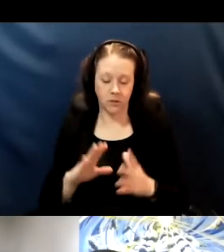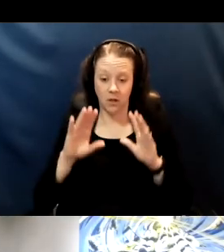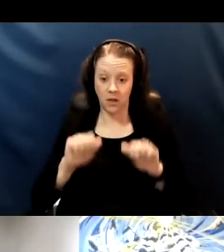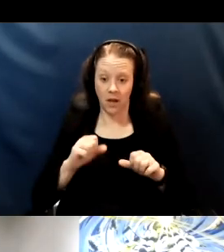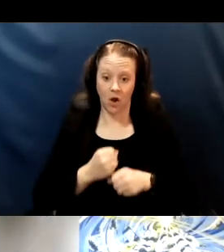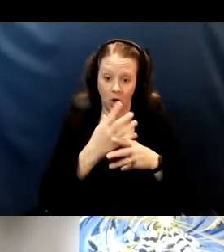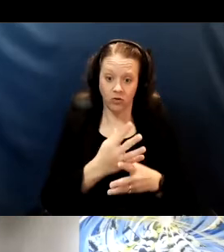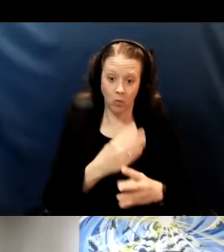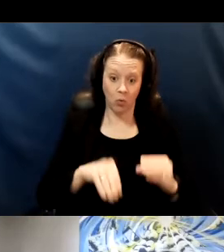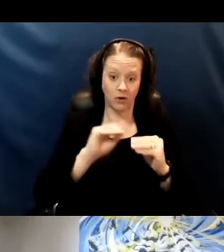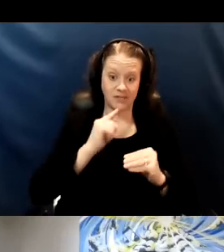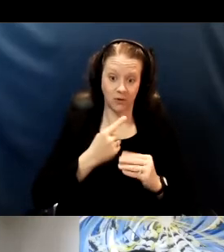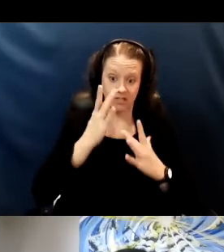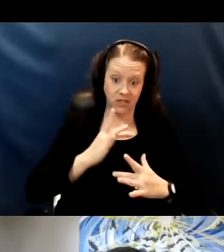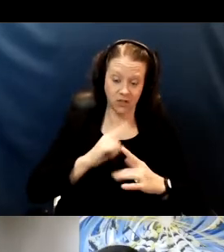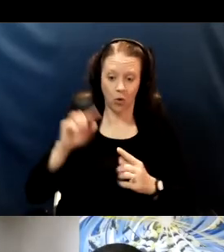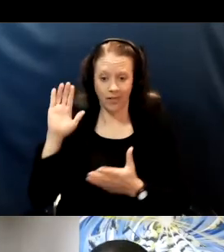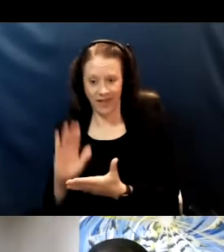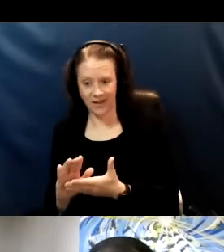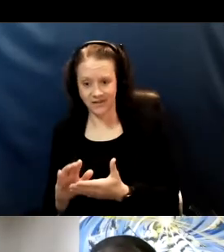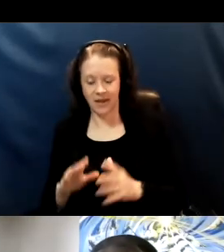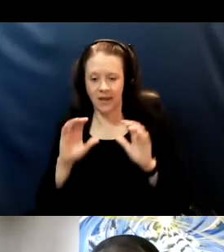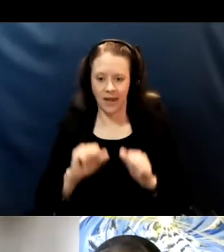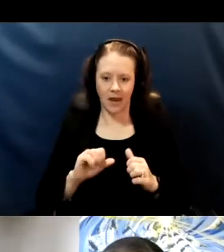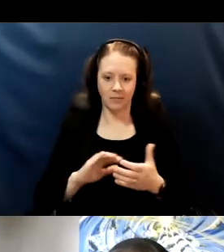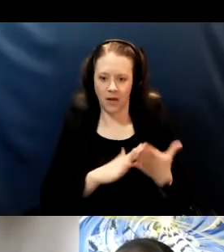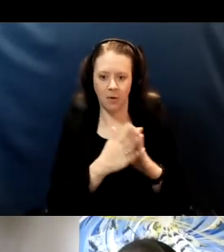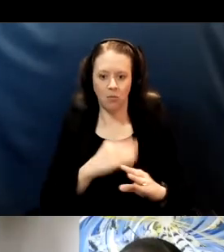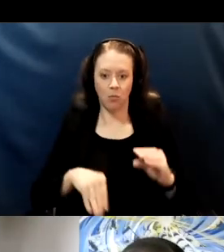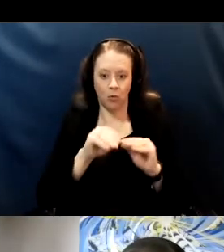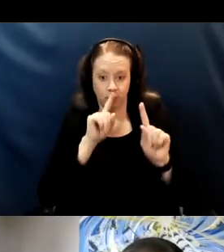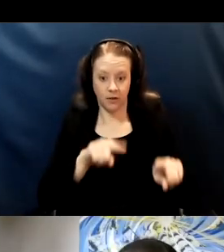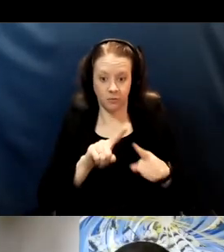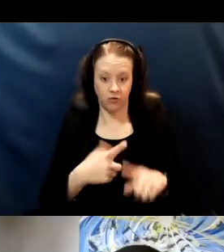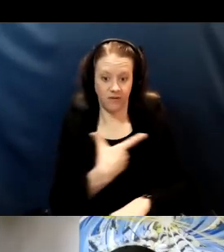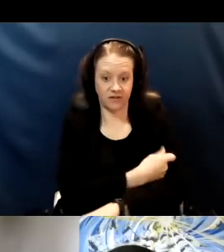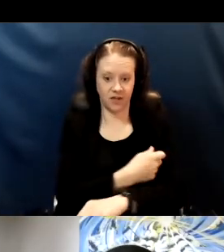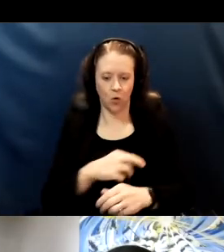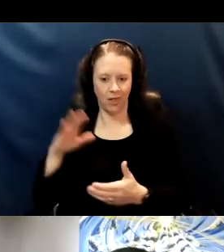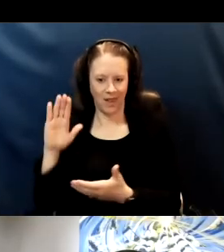be more responsive to a vaccine or less. The variants that we are hearing about